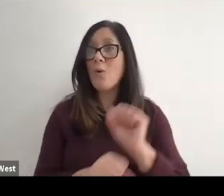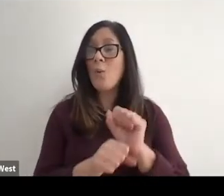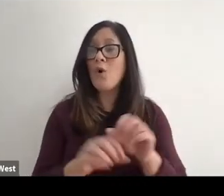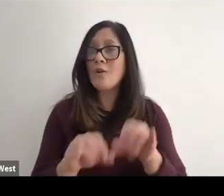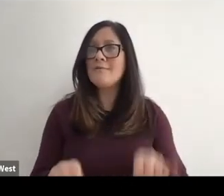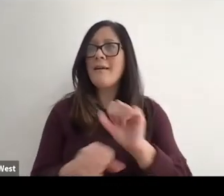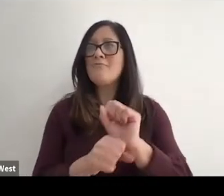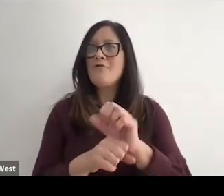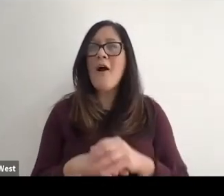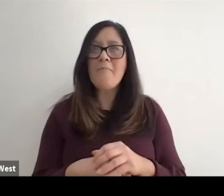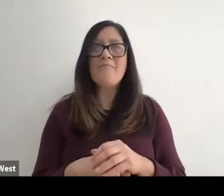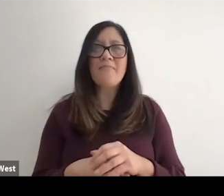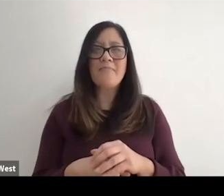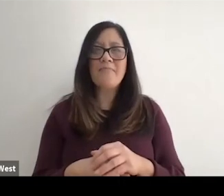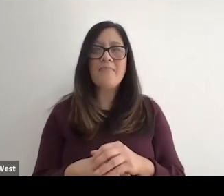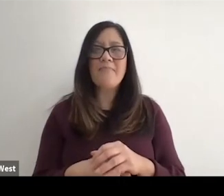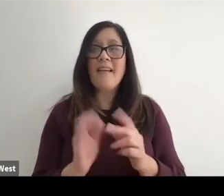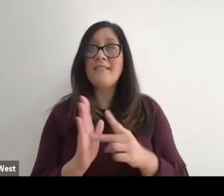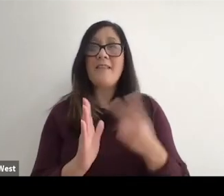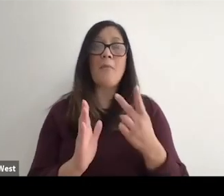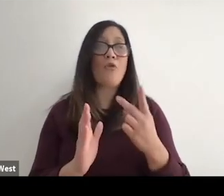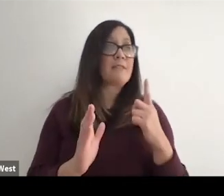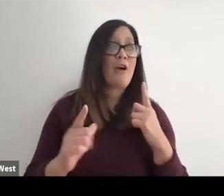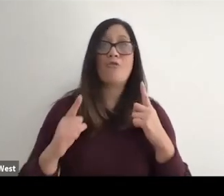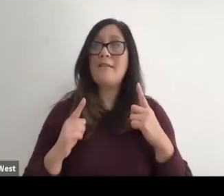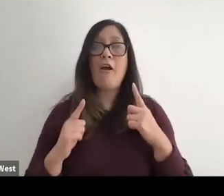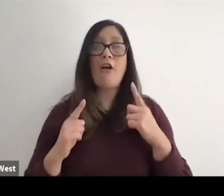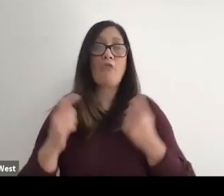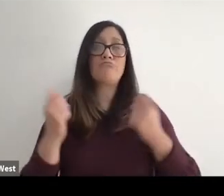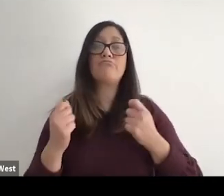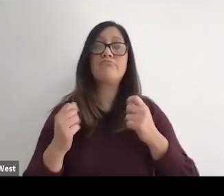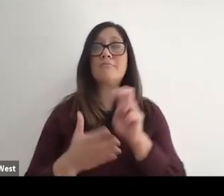that I got out and then do a double retirement and just travel the world.